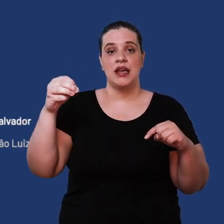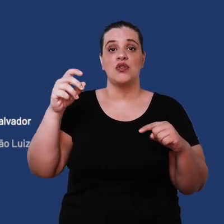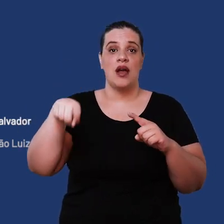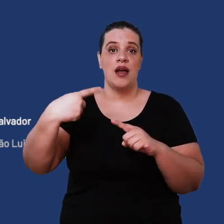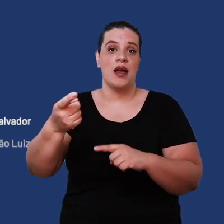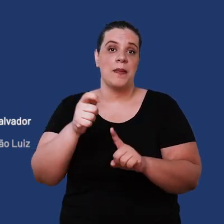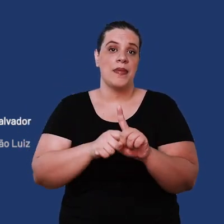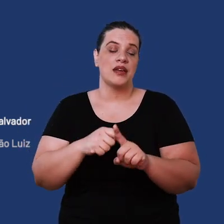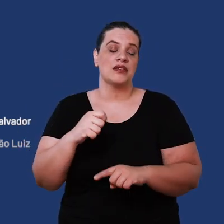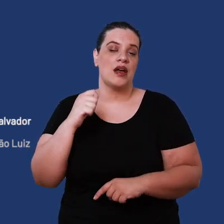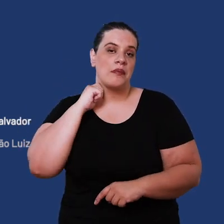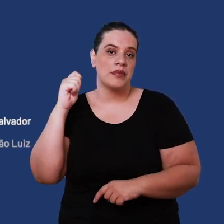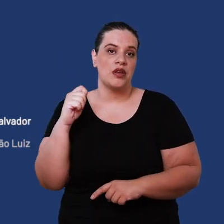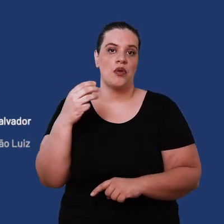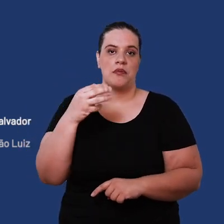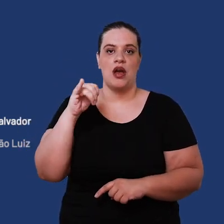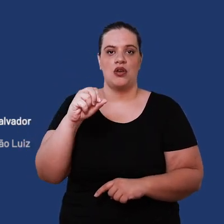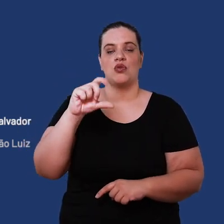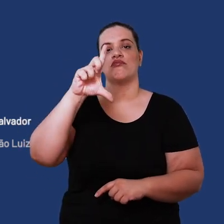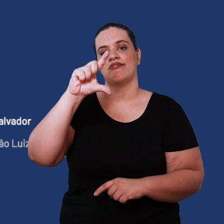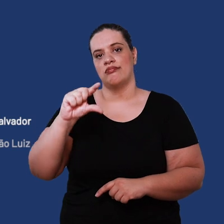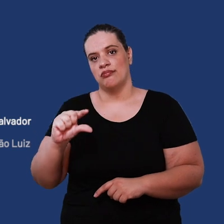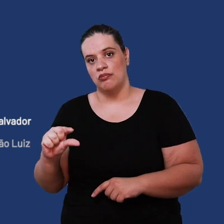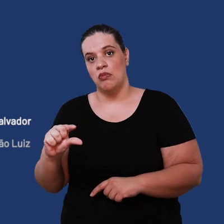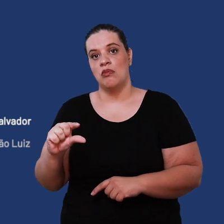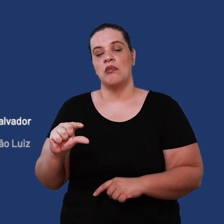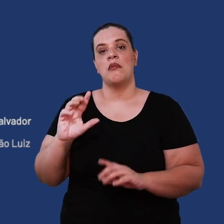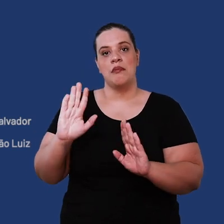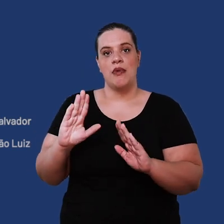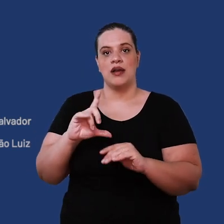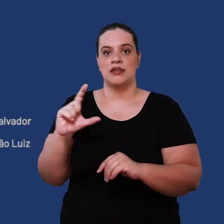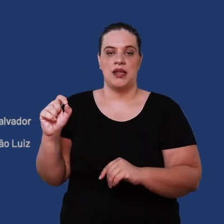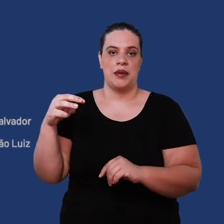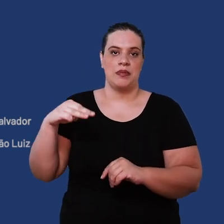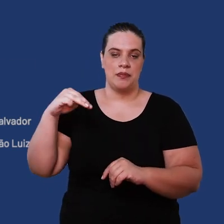April and May and then it will fall, but always above 100 mm per